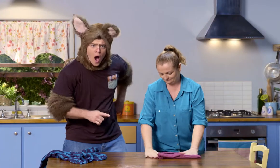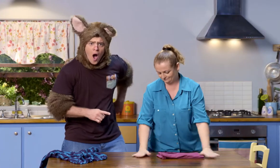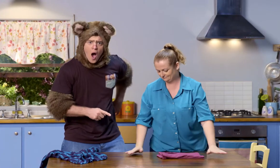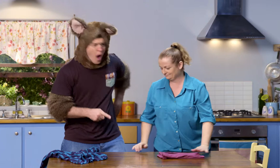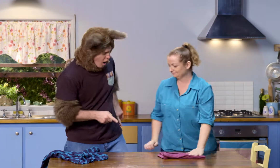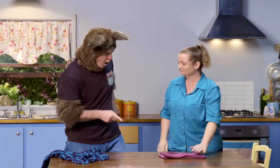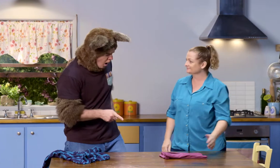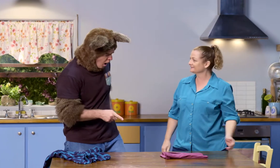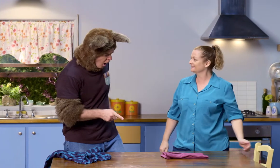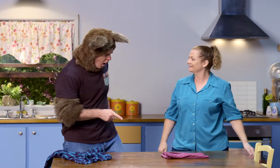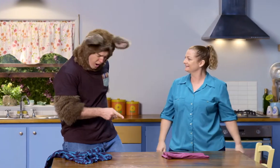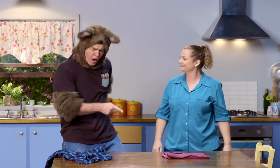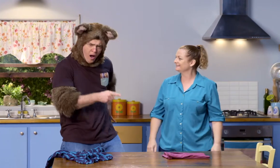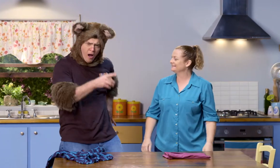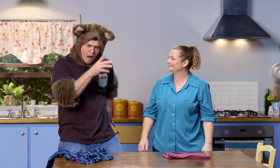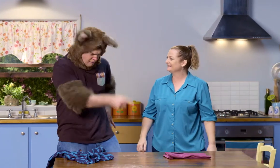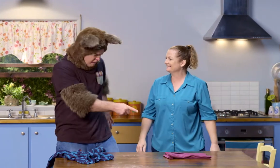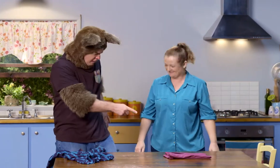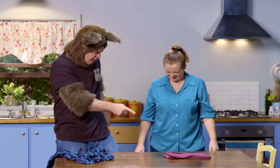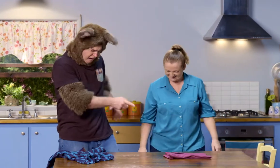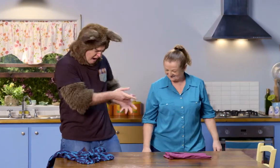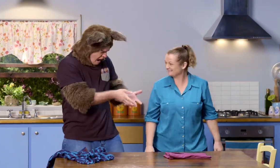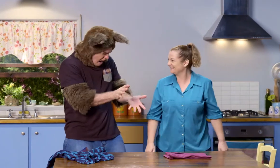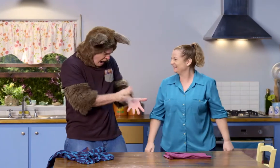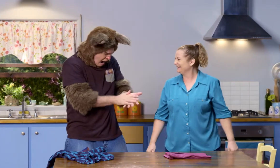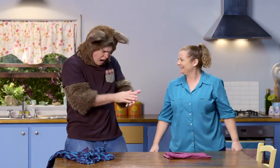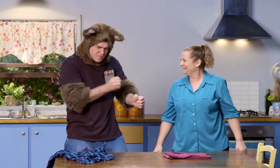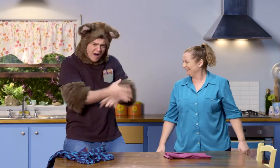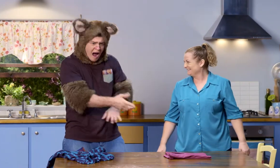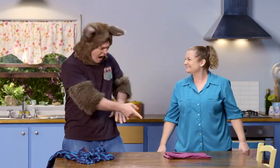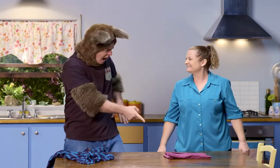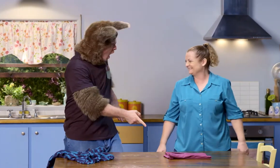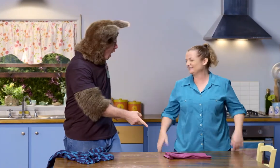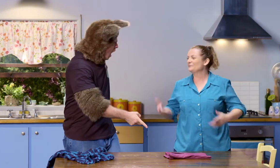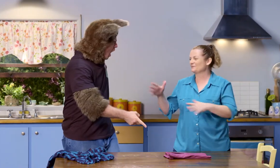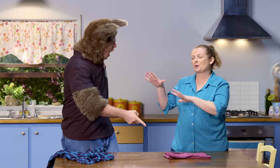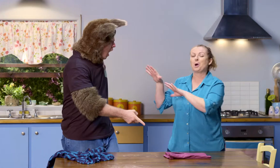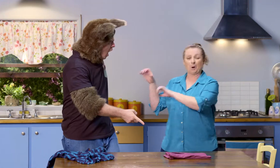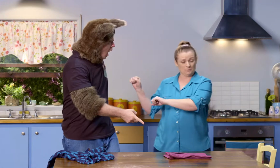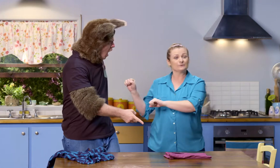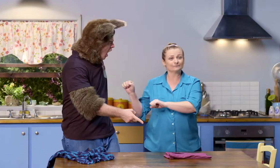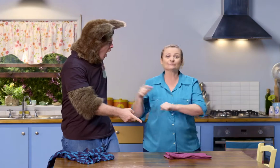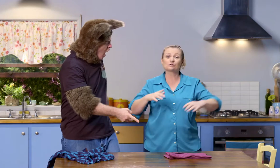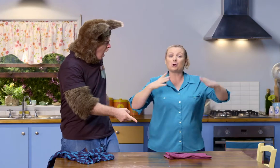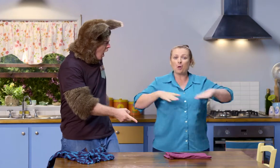Oh! How did you do that? It was so fast! Oh, just hold on.